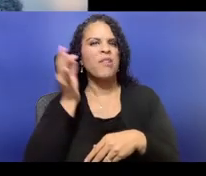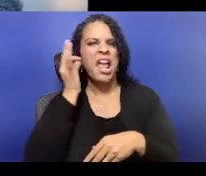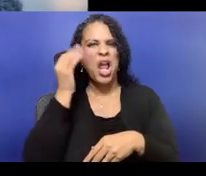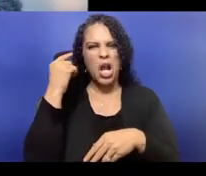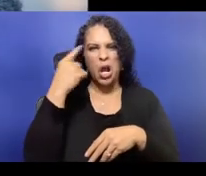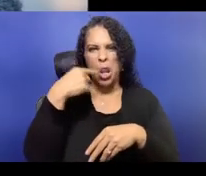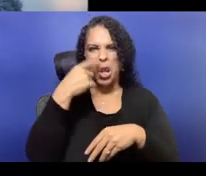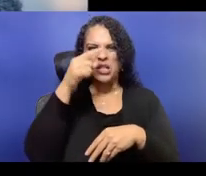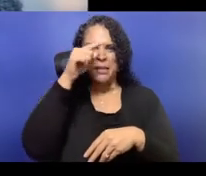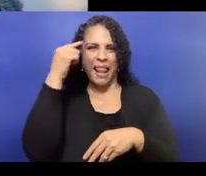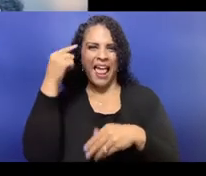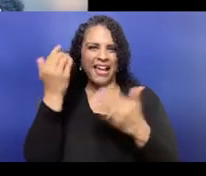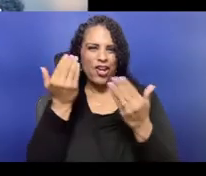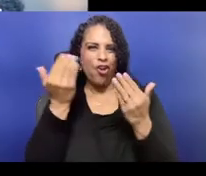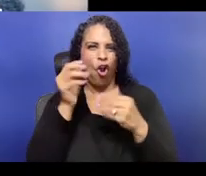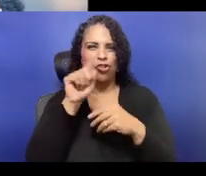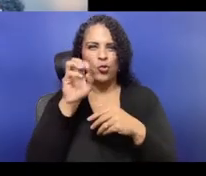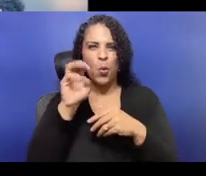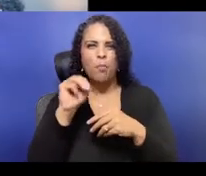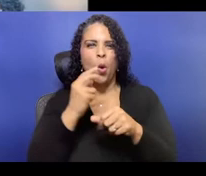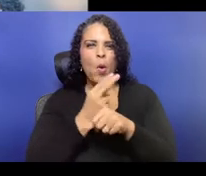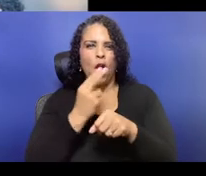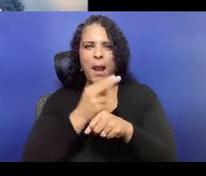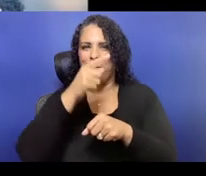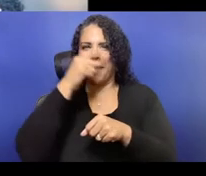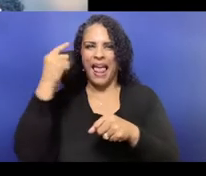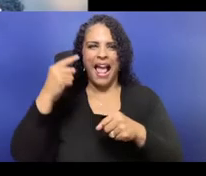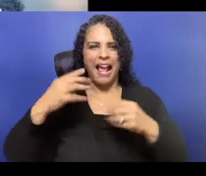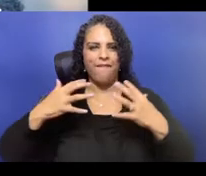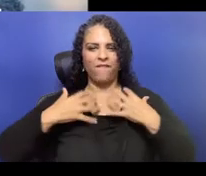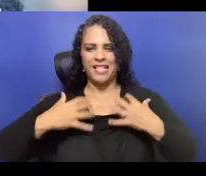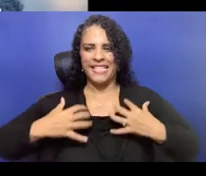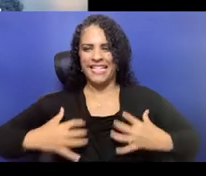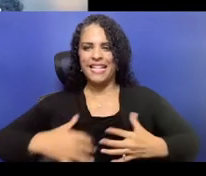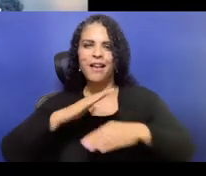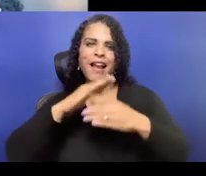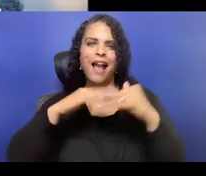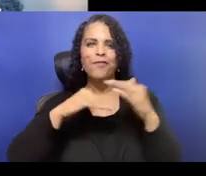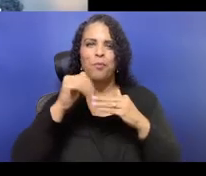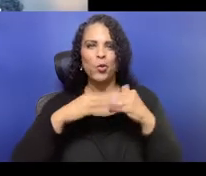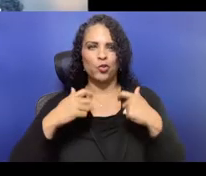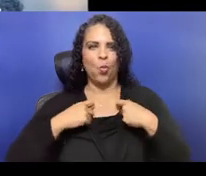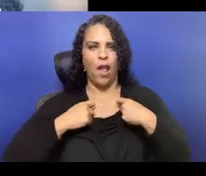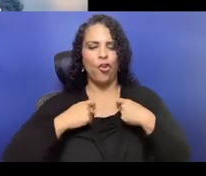My access needs are that I will need extra time to respond as my attention is split in multiple areas